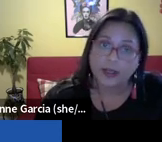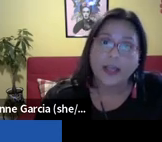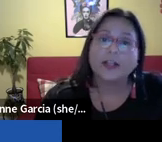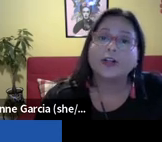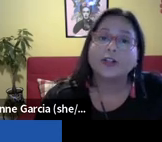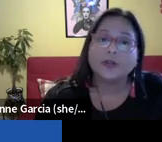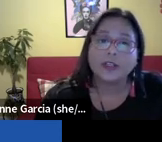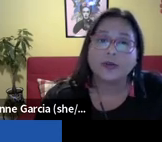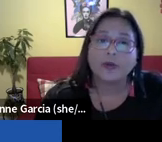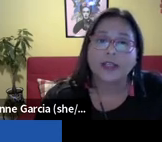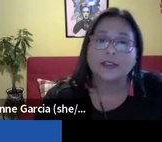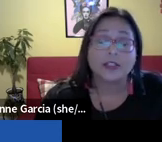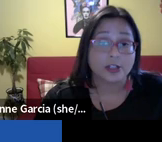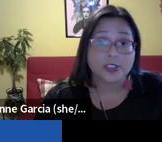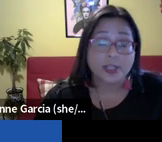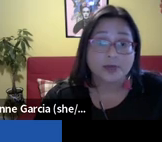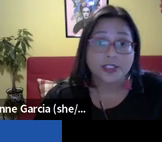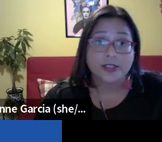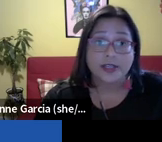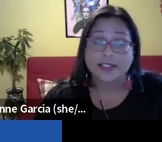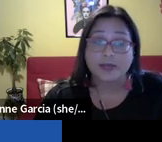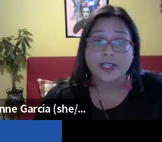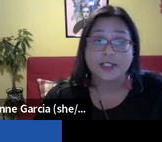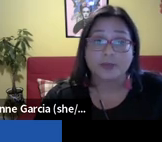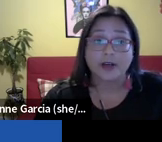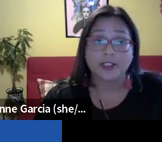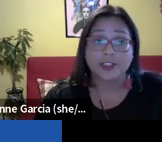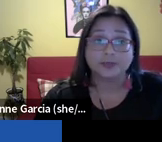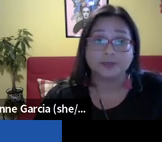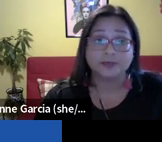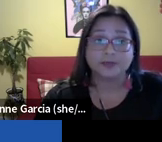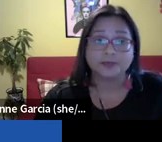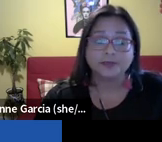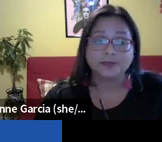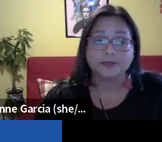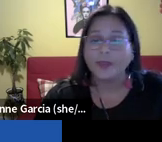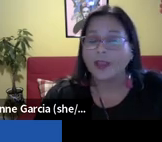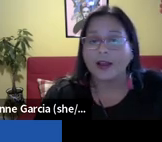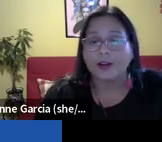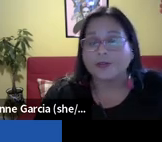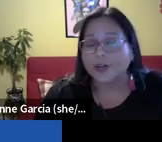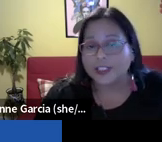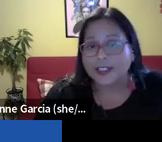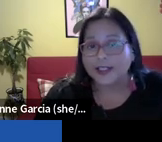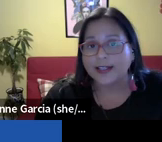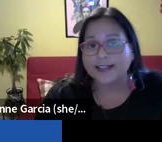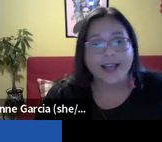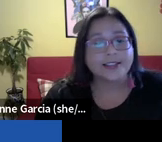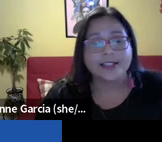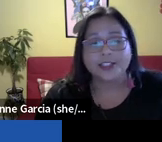prior US Supreme Court decisions that established the rights we consider fundamental - including the right to contraception, and